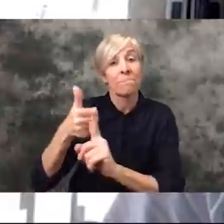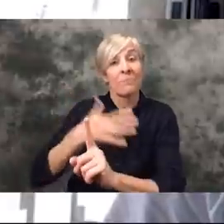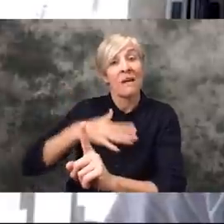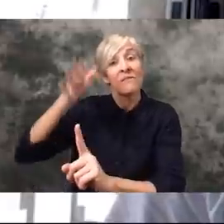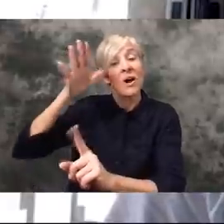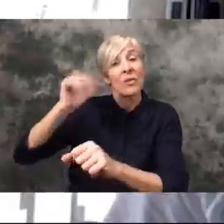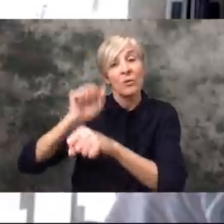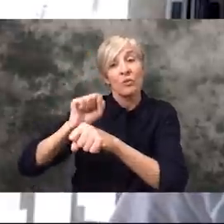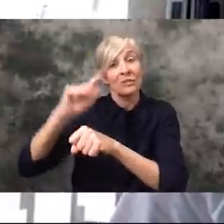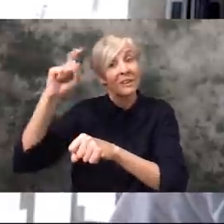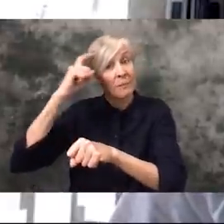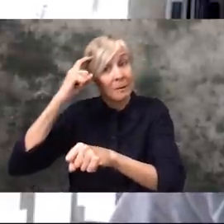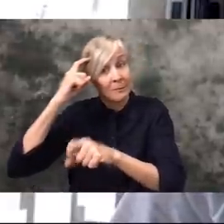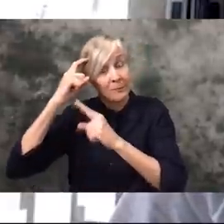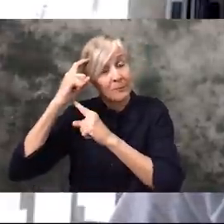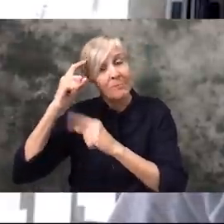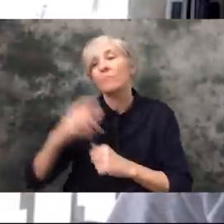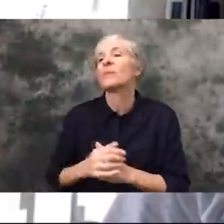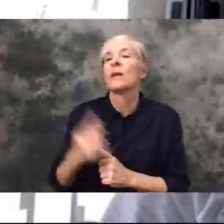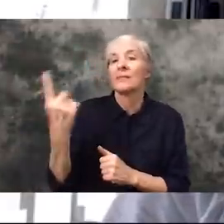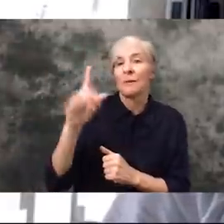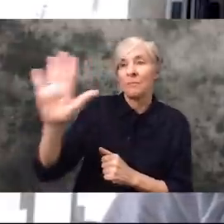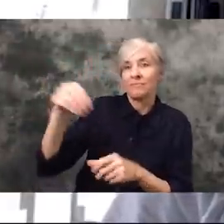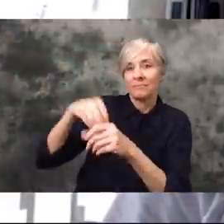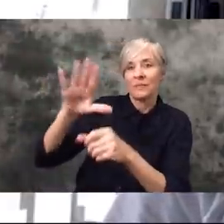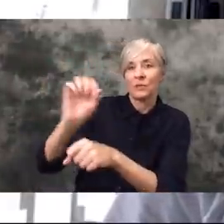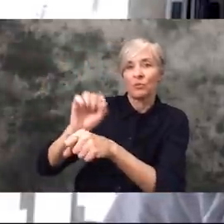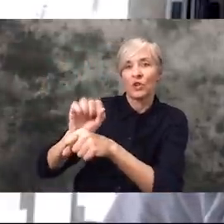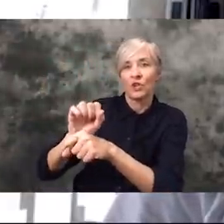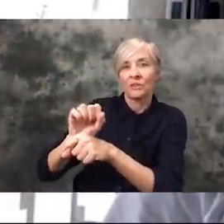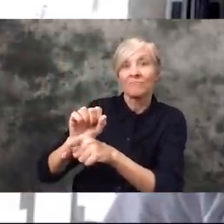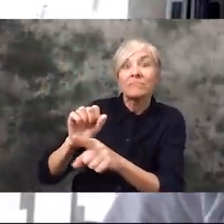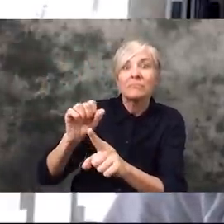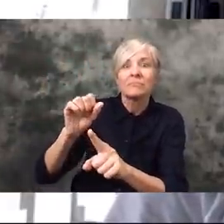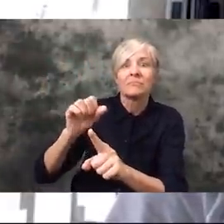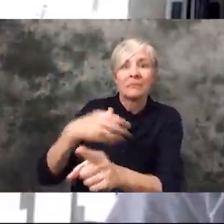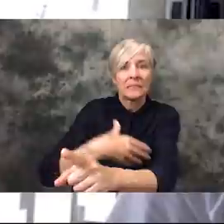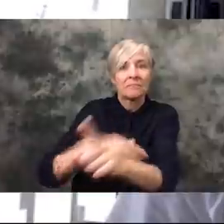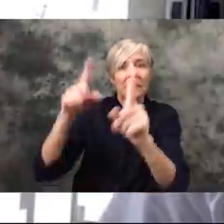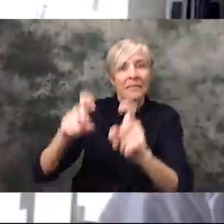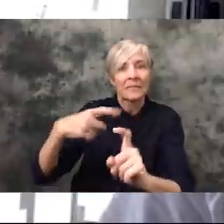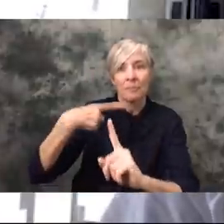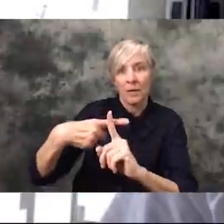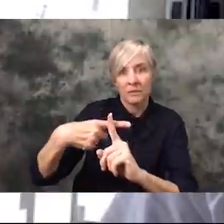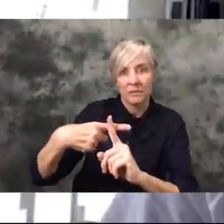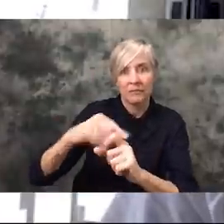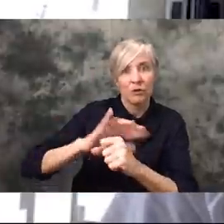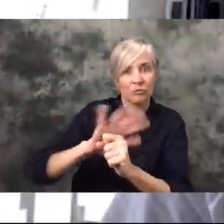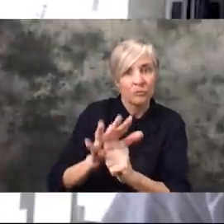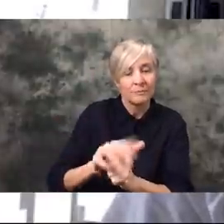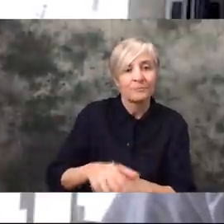he works in government. And somebody at his work came back positive. So, I know